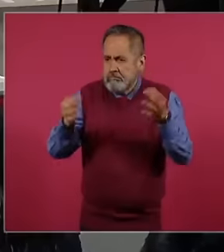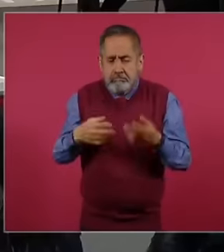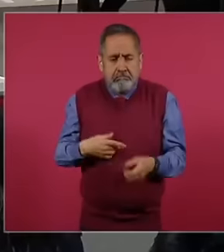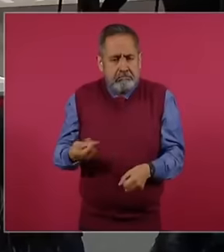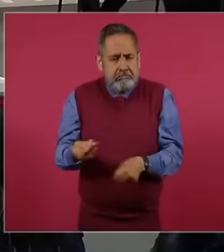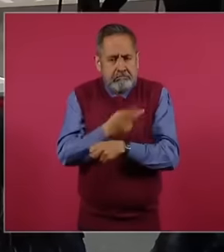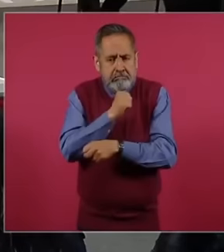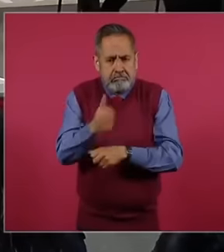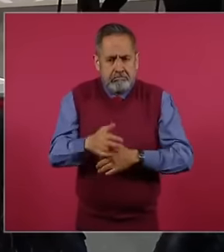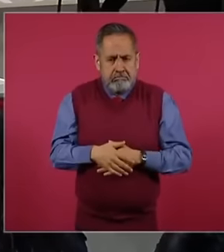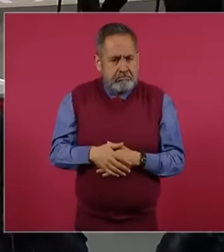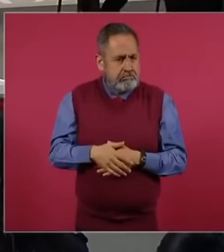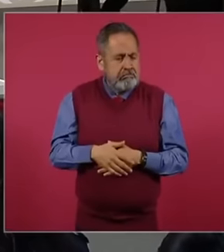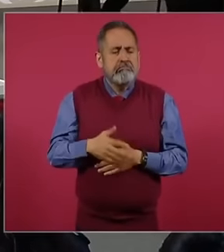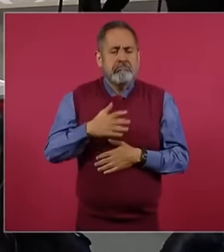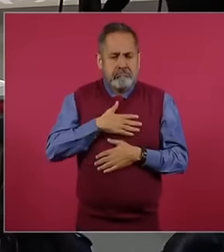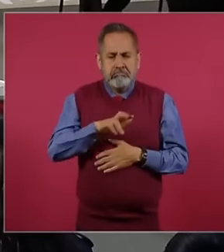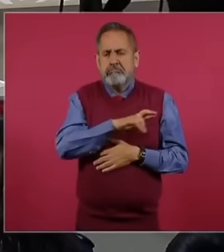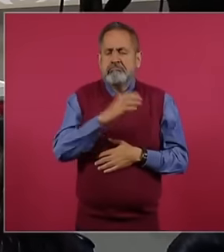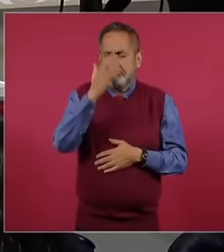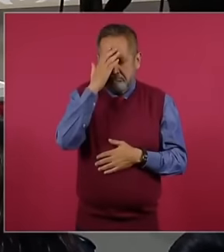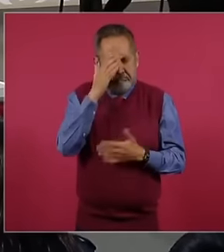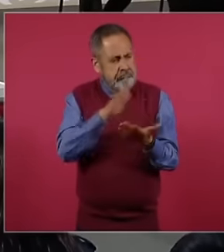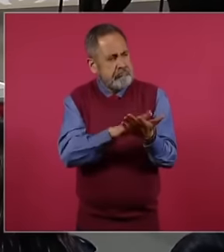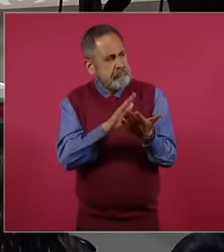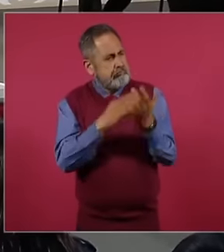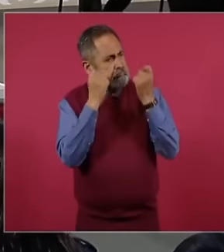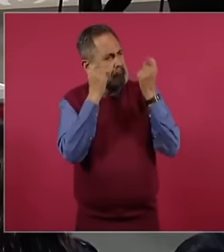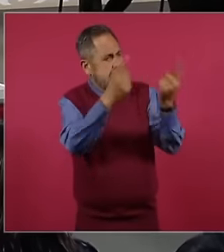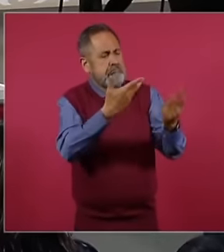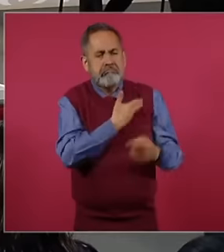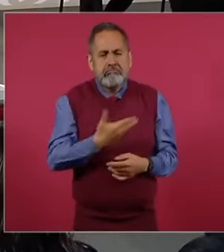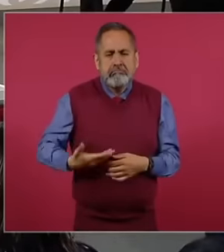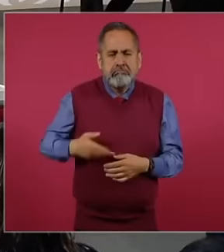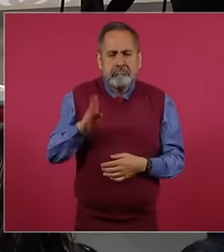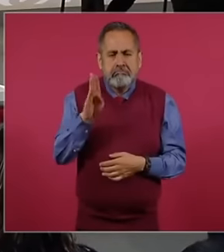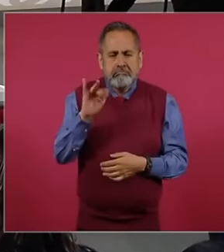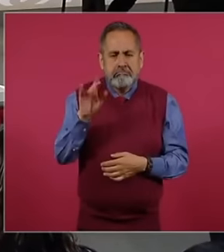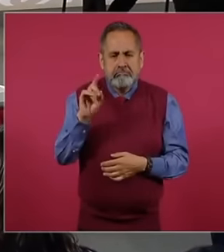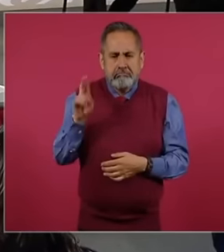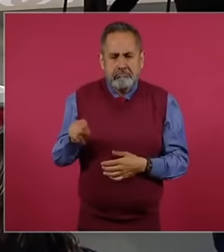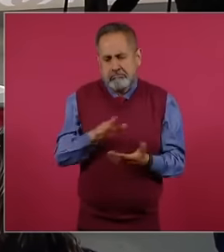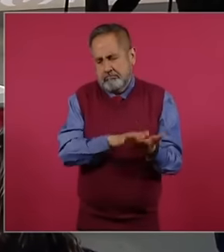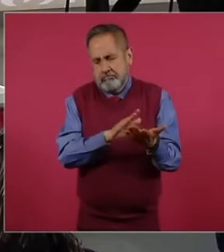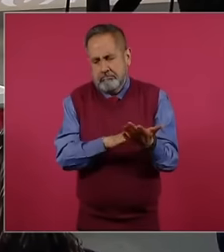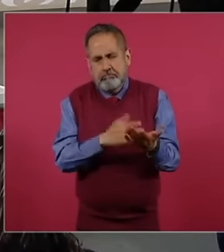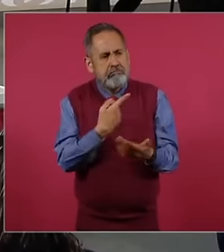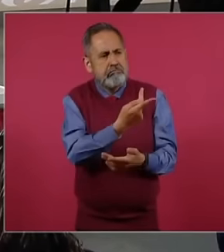President Biden and we have had a very good relationship, a very good